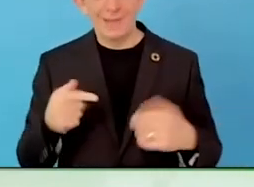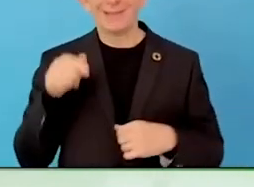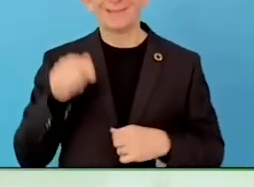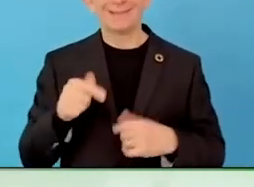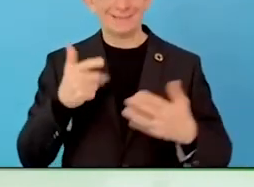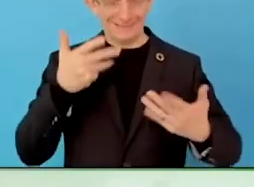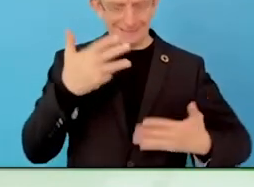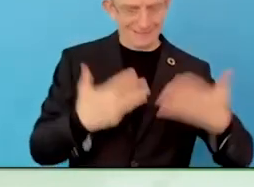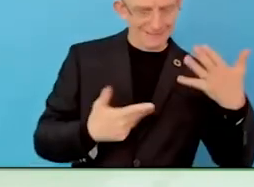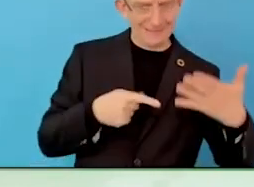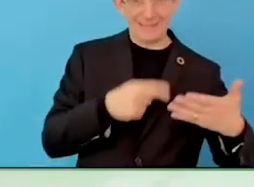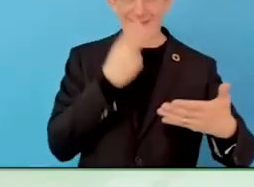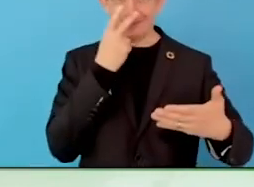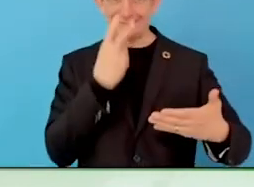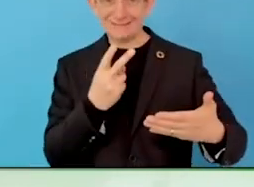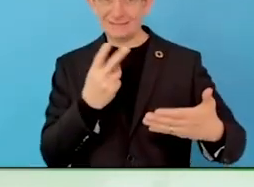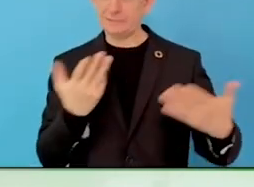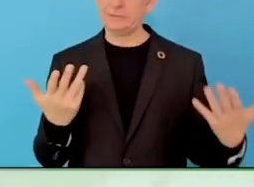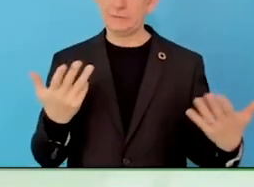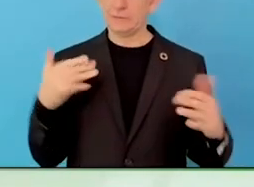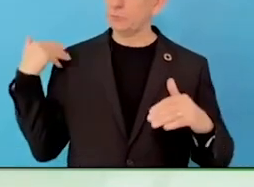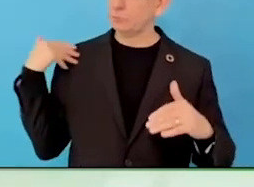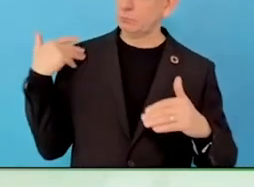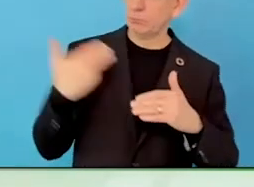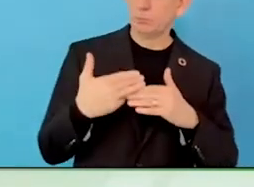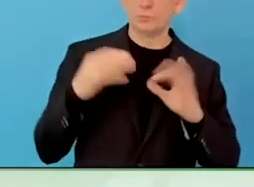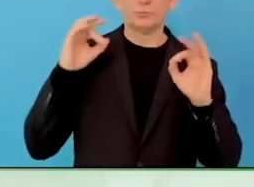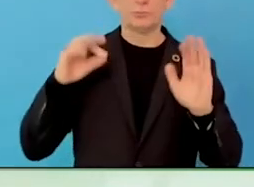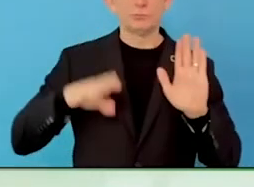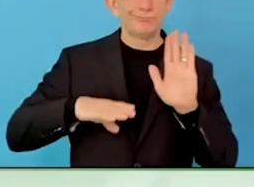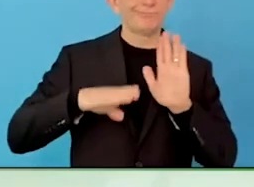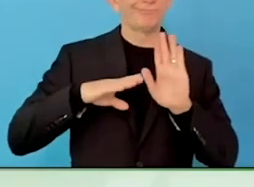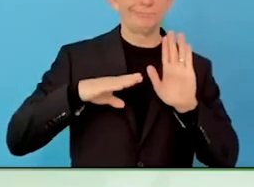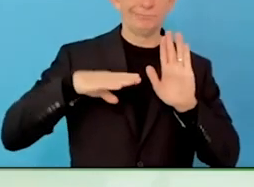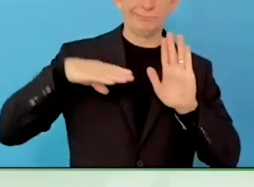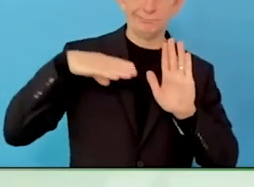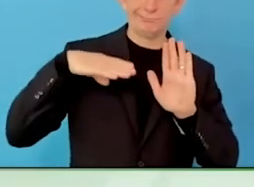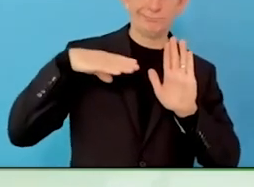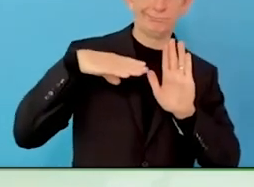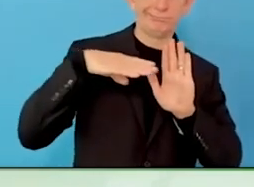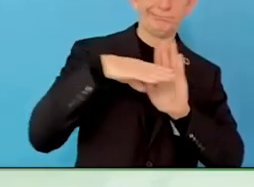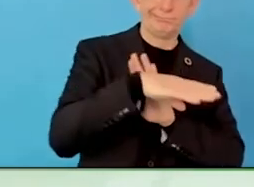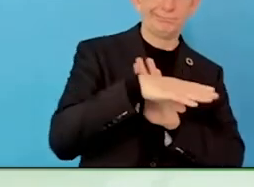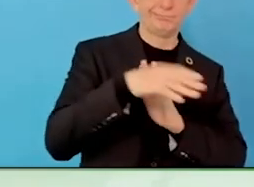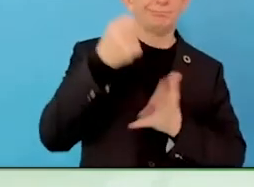Our theme for today is everyone needs to do things differently, not just the employer but including the employer.